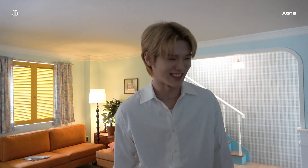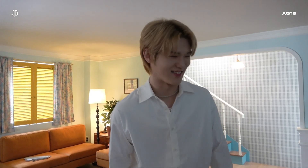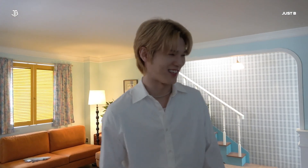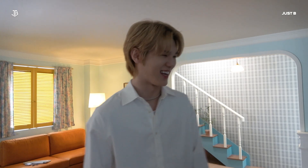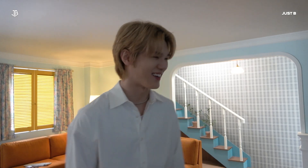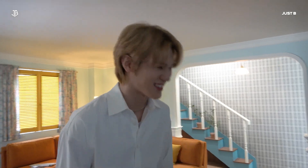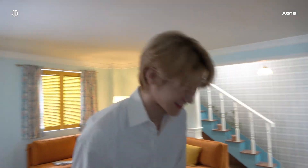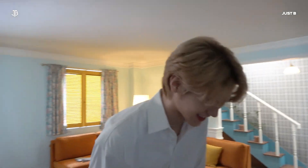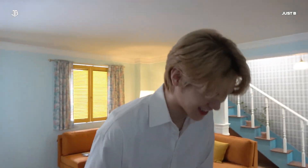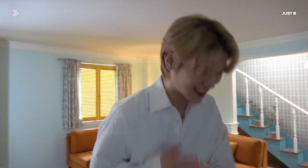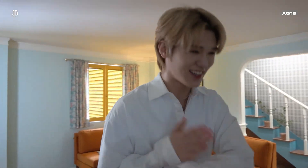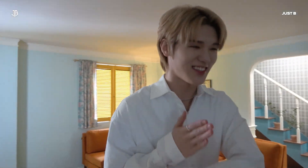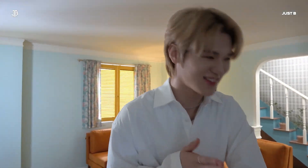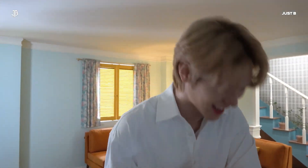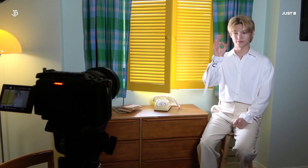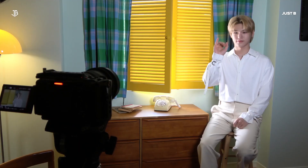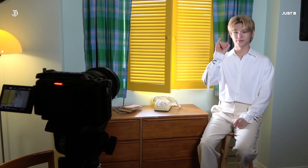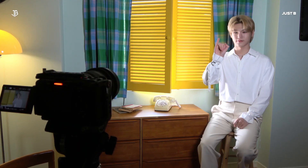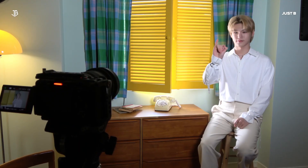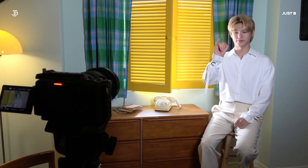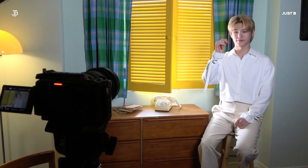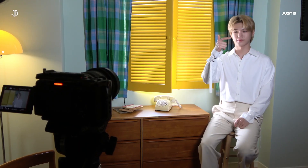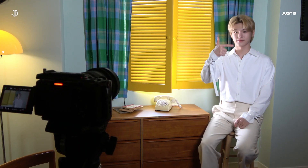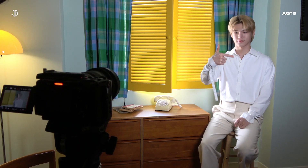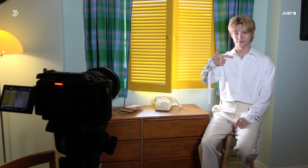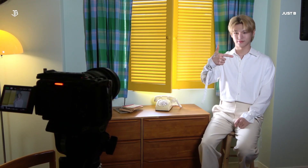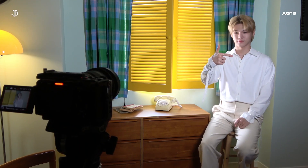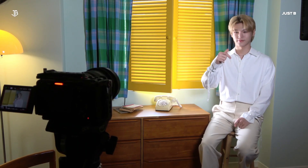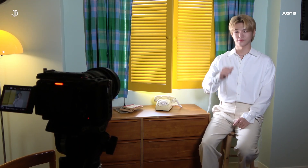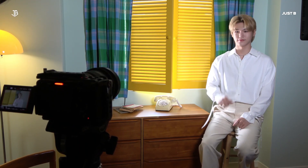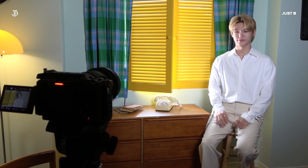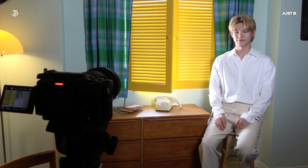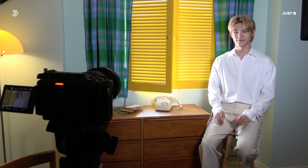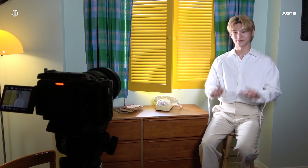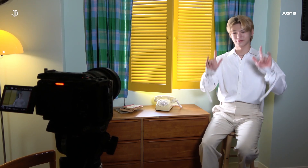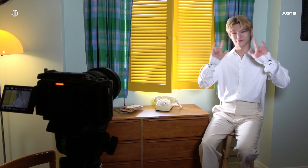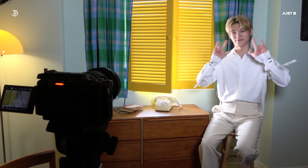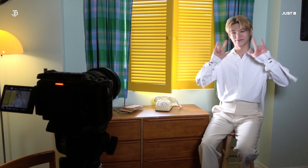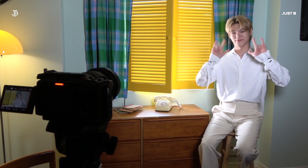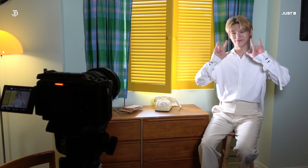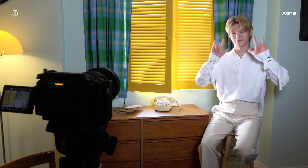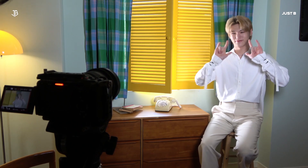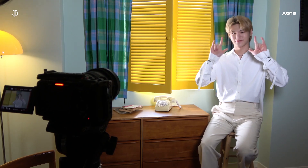Thank you (I'm Bain) (I love you)